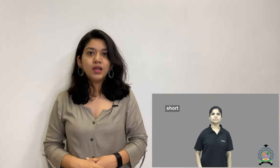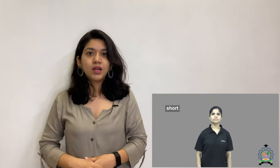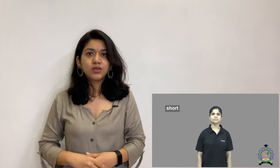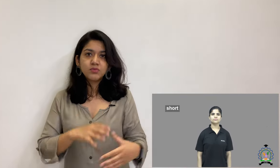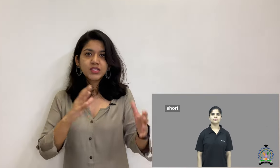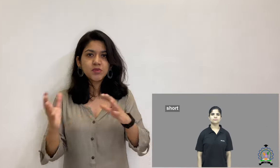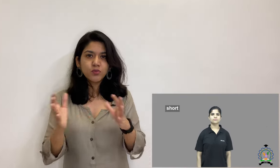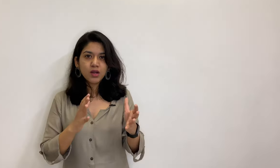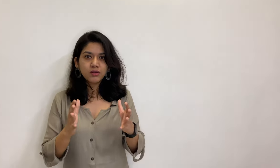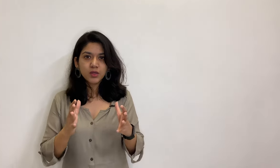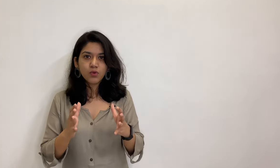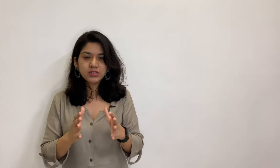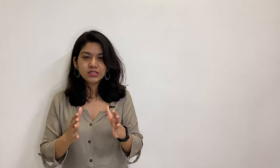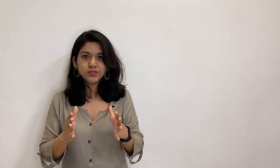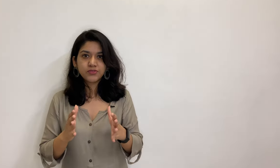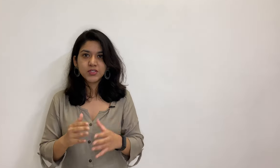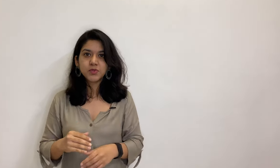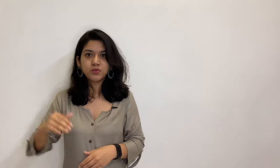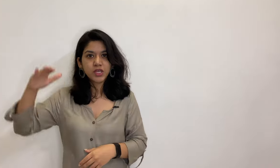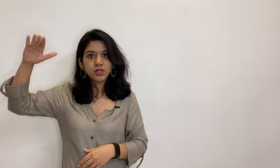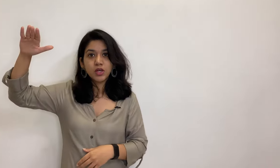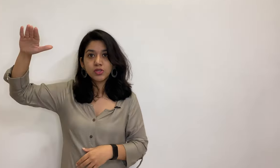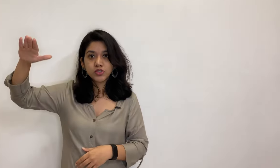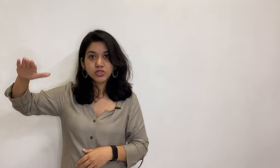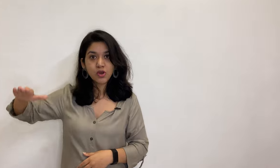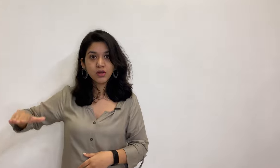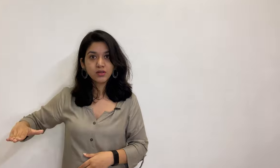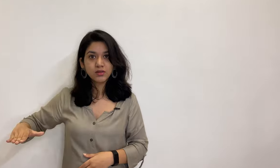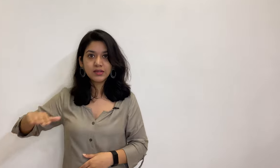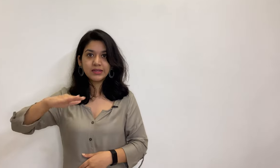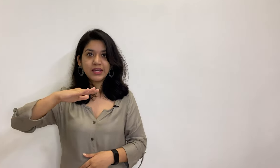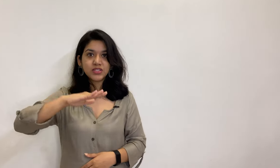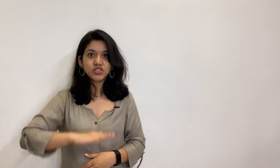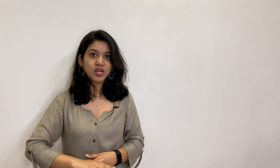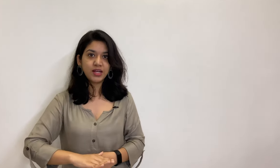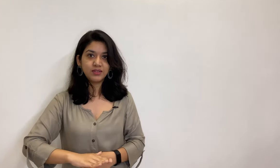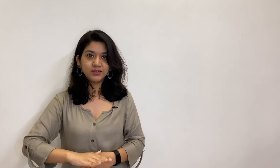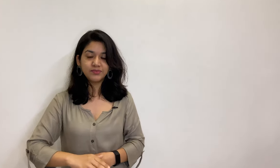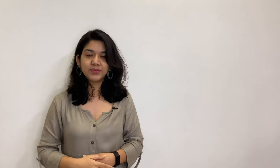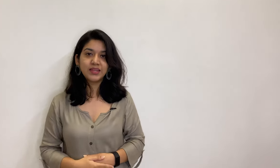now you must be wondering what's the difference between short and child.